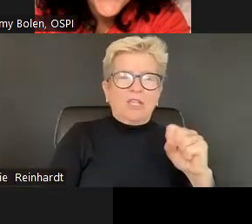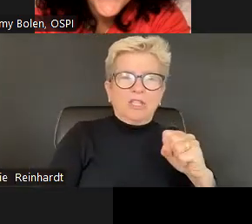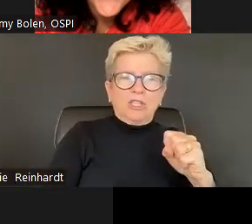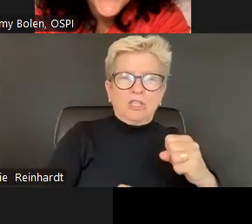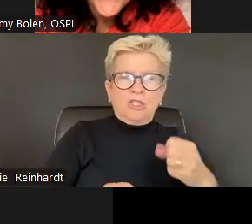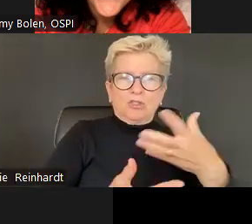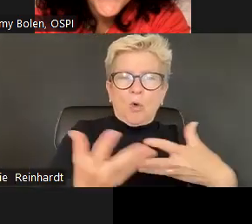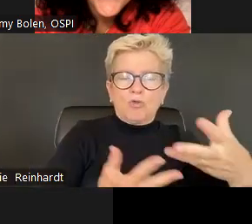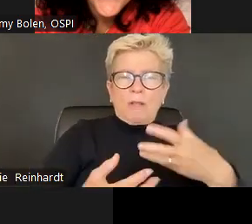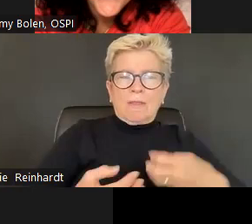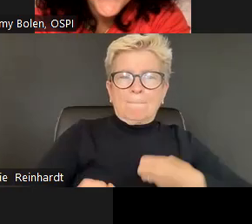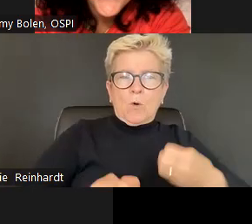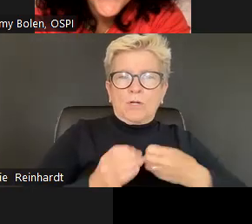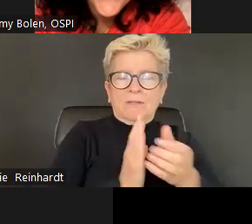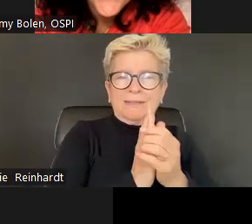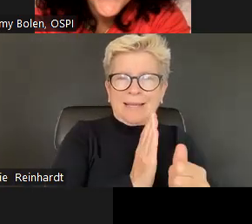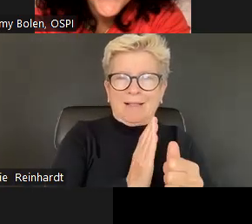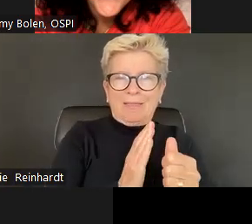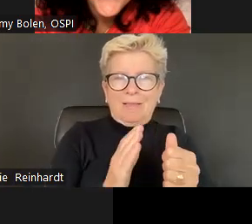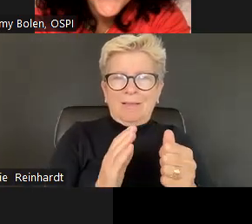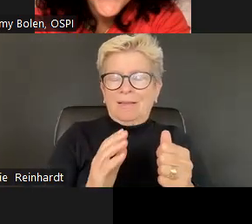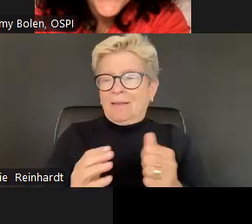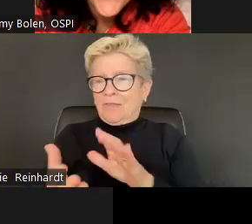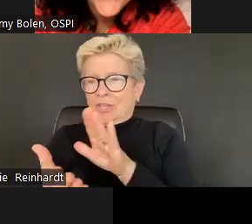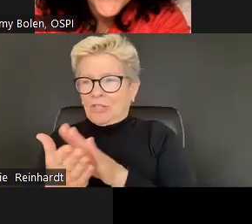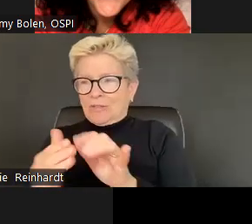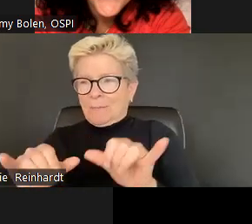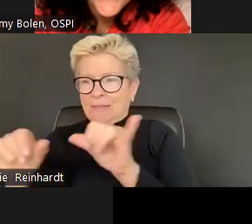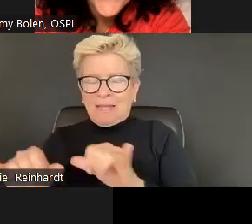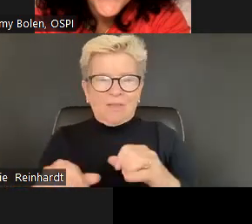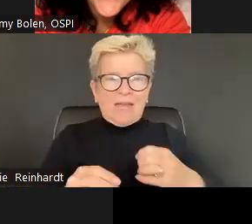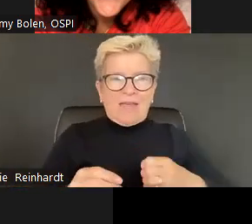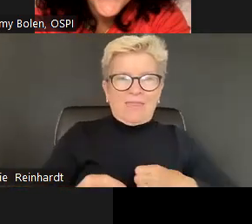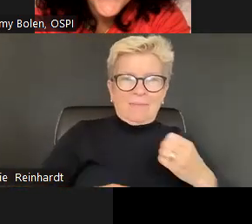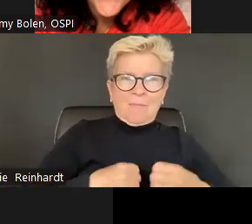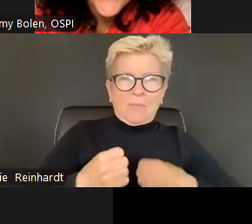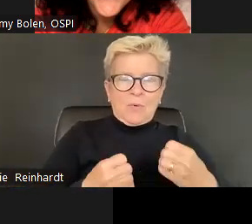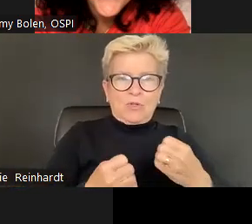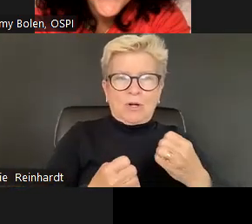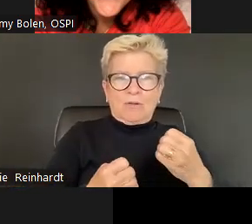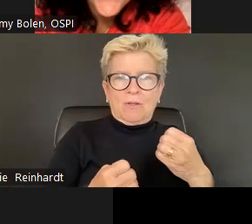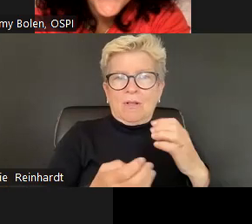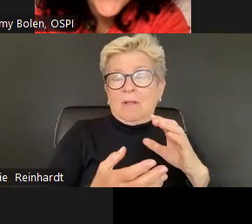So, the first one is explicit. It's the easiest one. It's where there's a direct link between the academic standard and the social emotional skill.